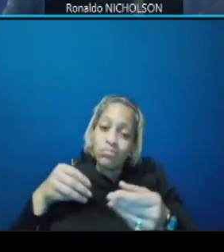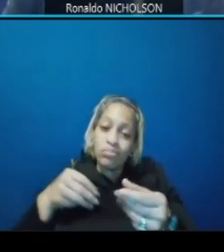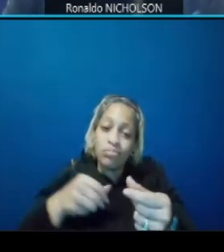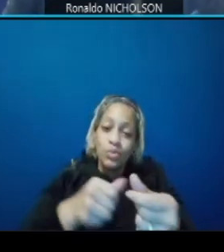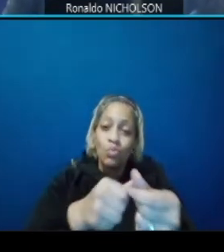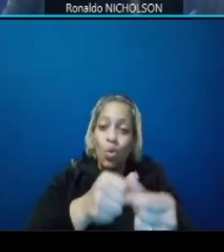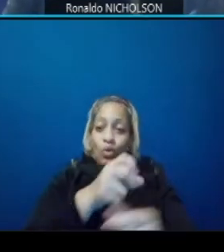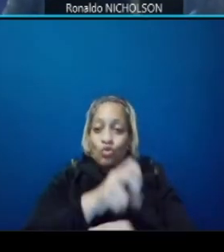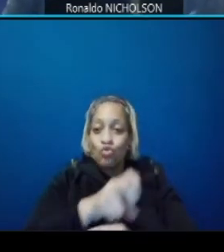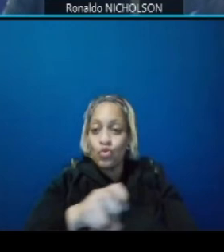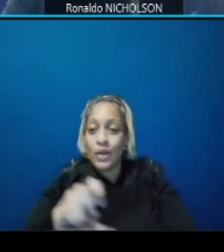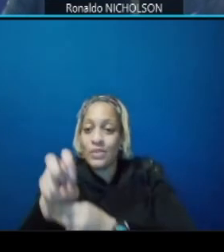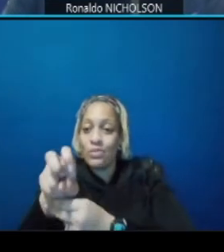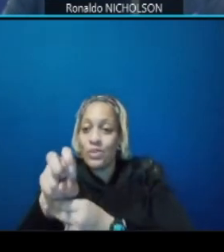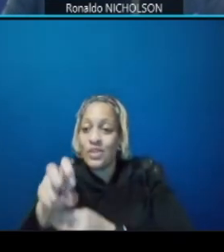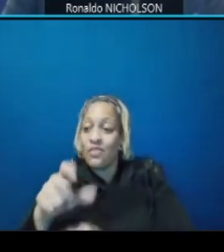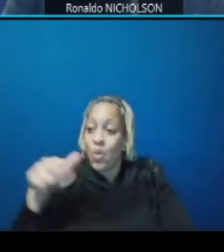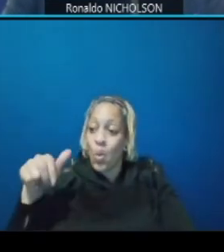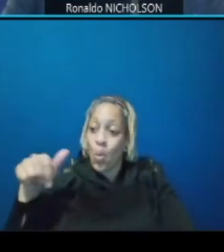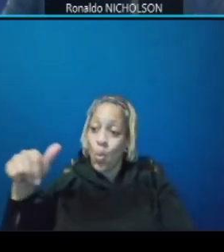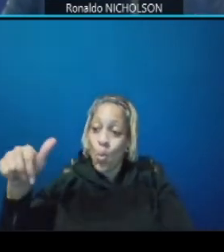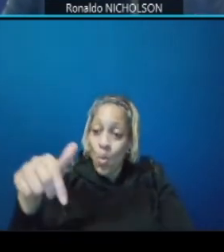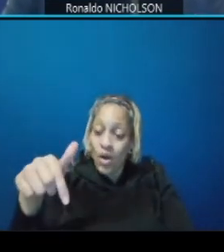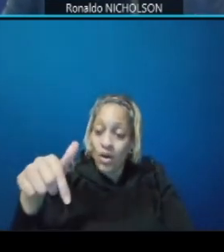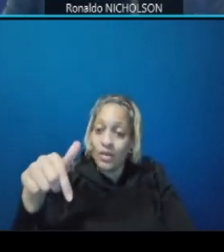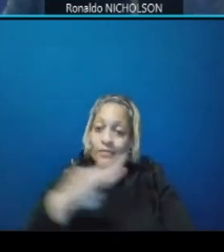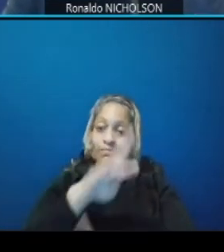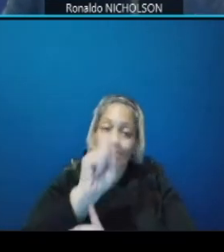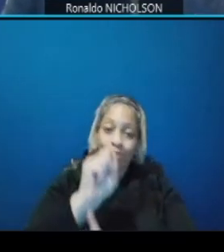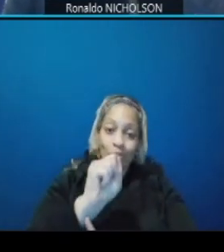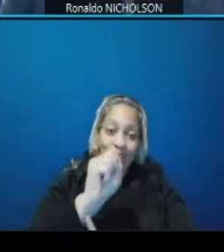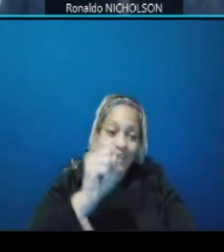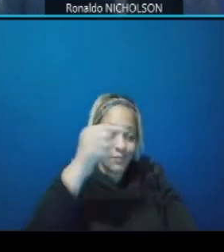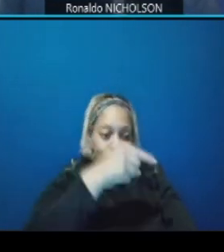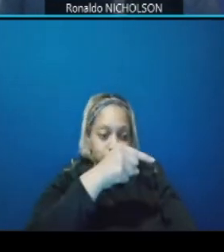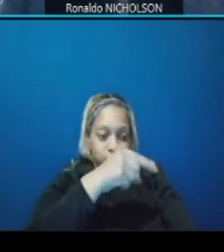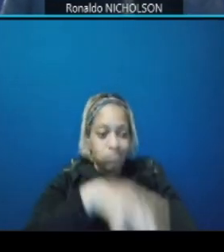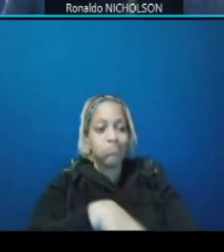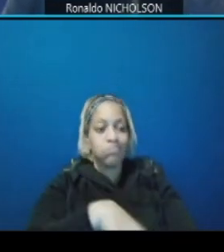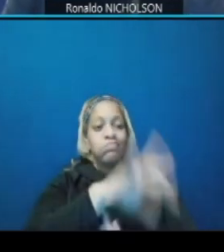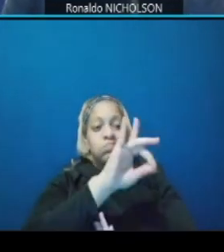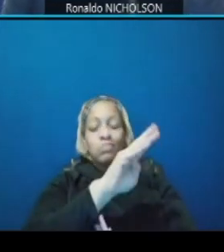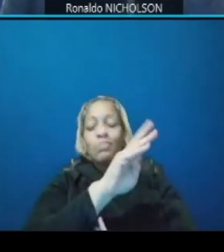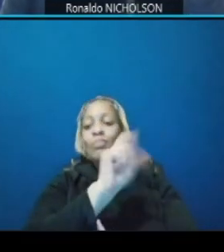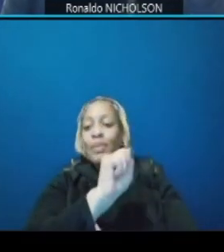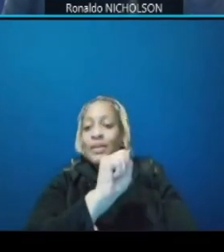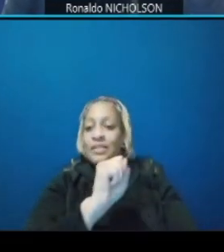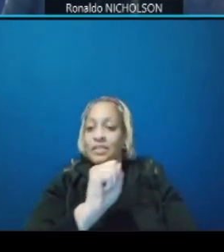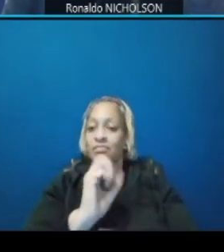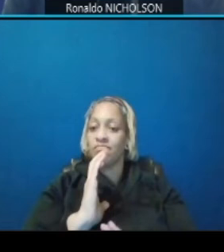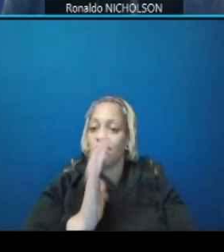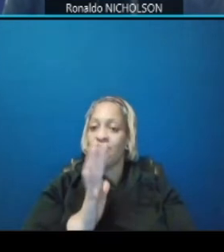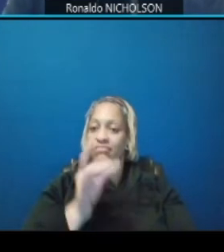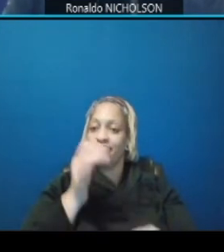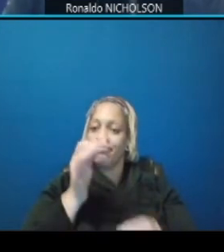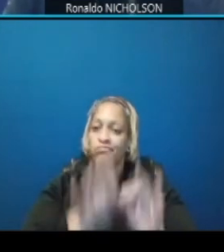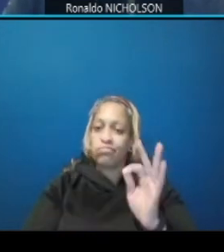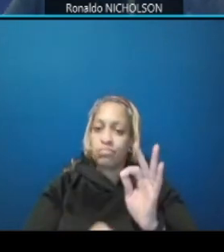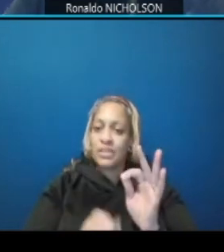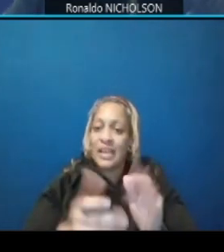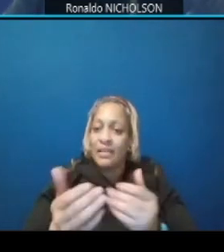the walkable trails sidewalks to the bus stops along the corridor again this is a multimodal